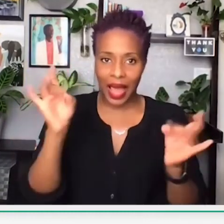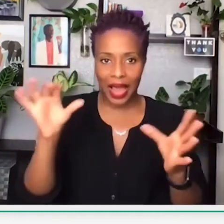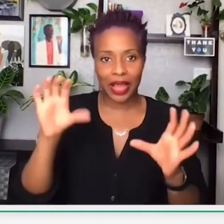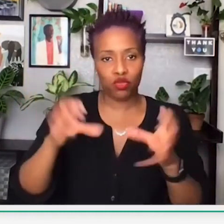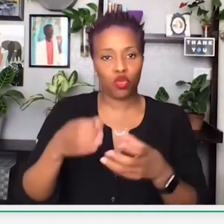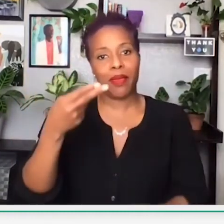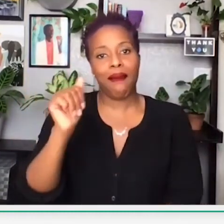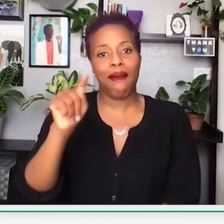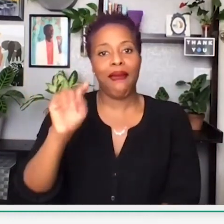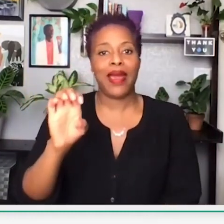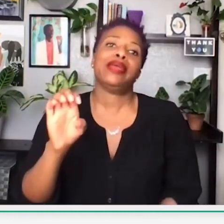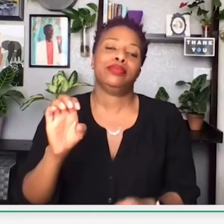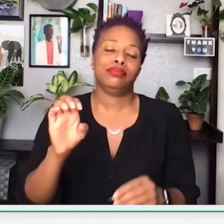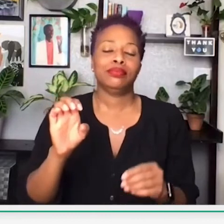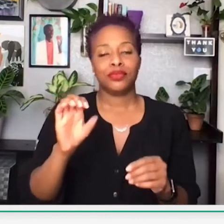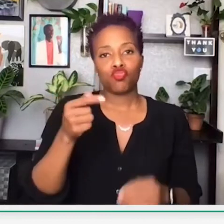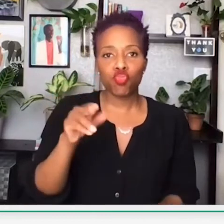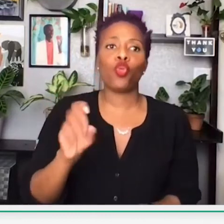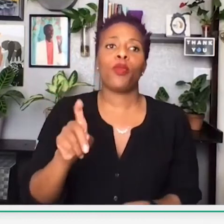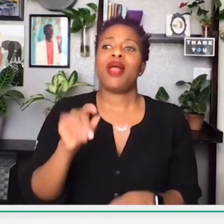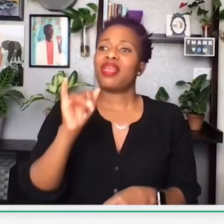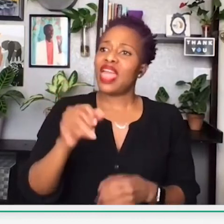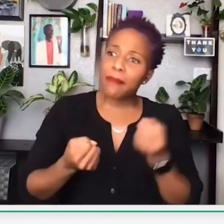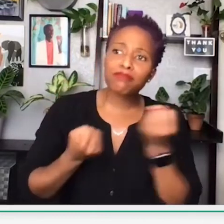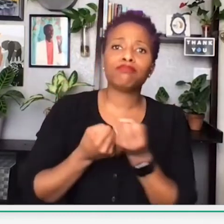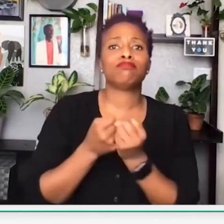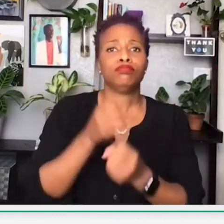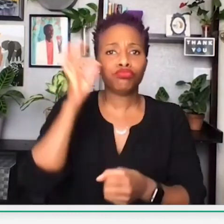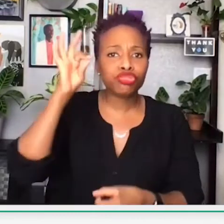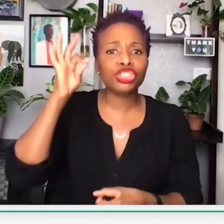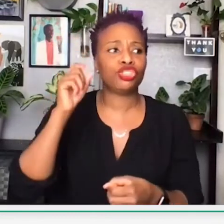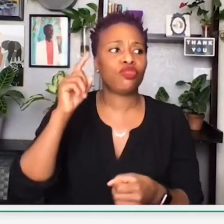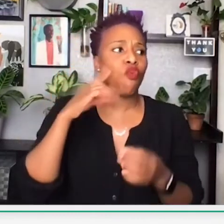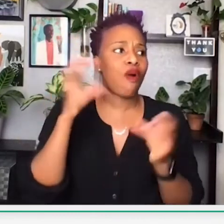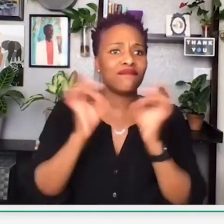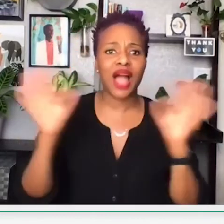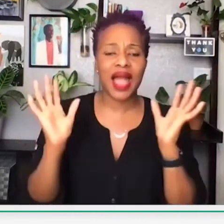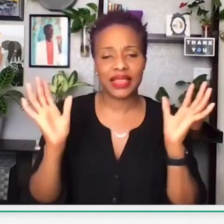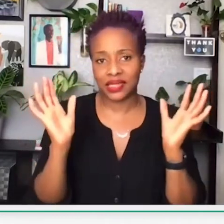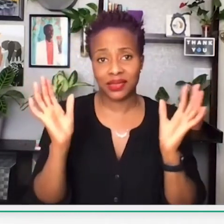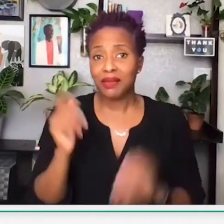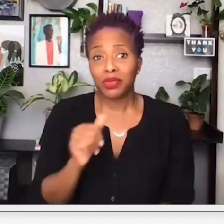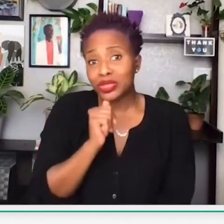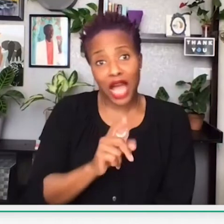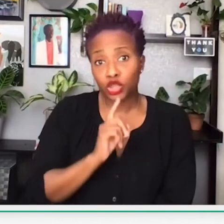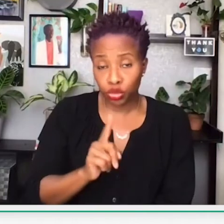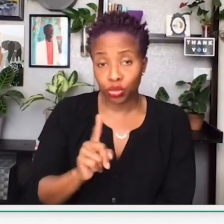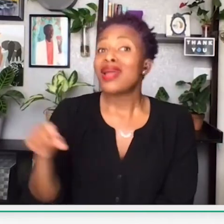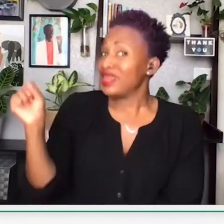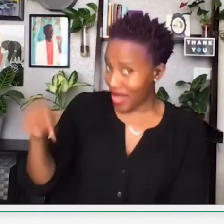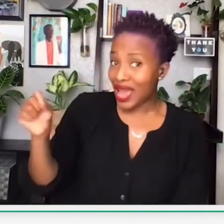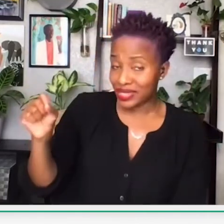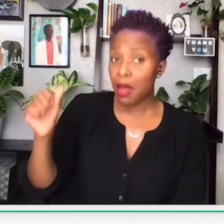that the Black Panthers was a hate group and that they would advocate and preach violence,